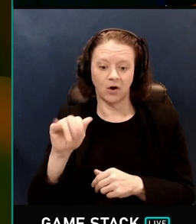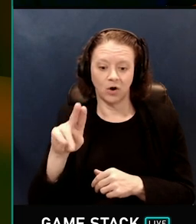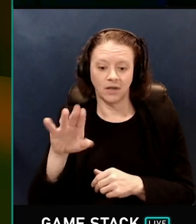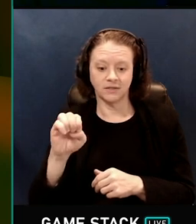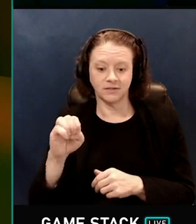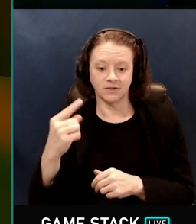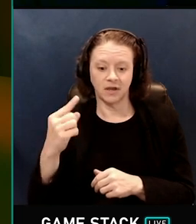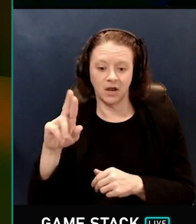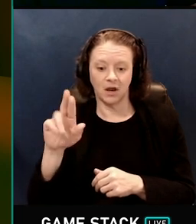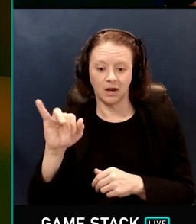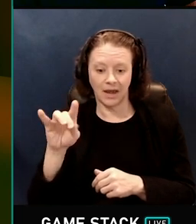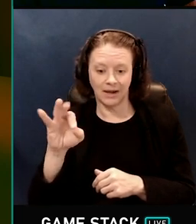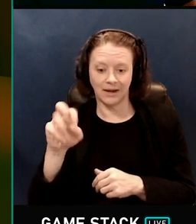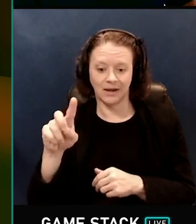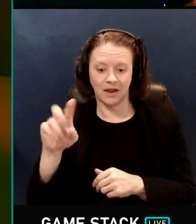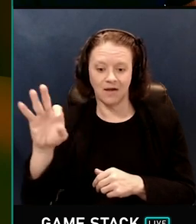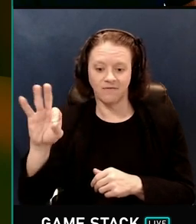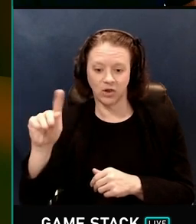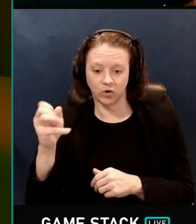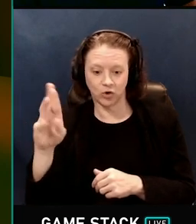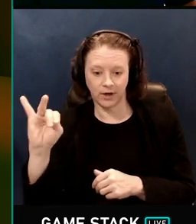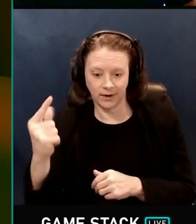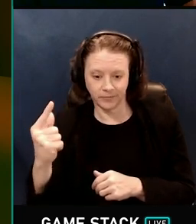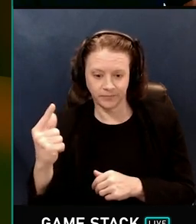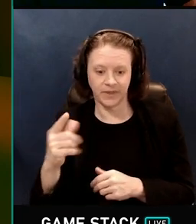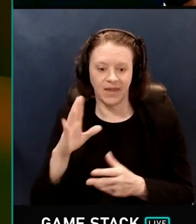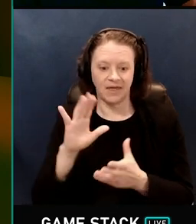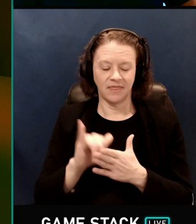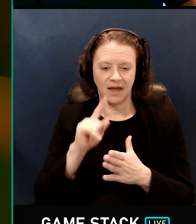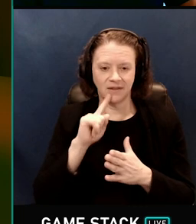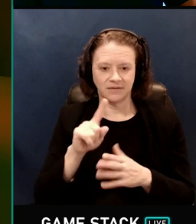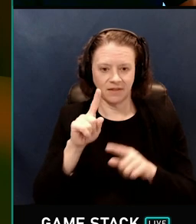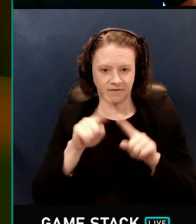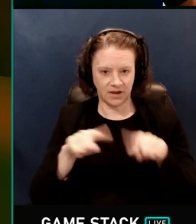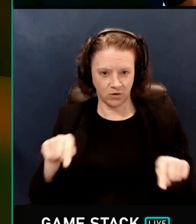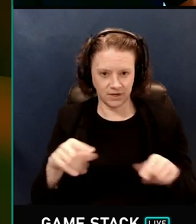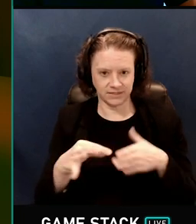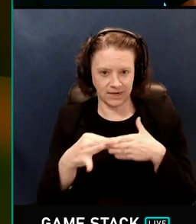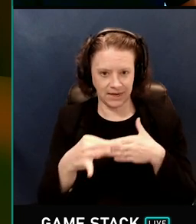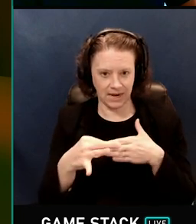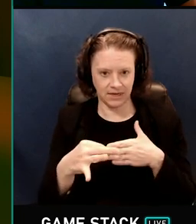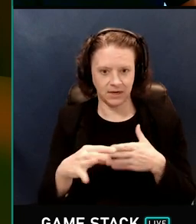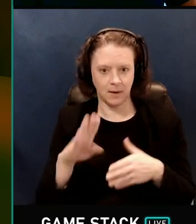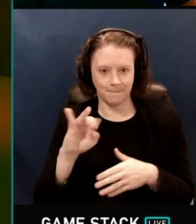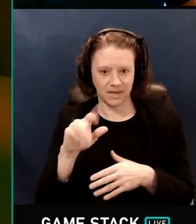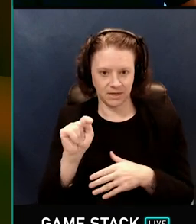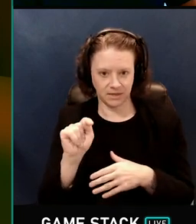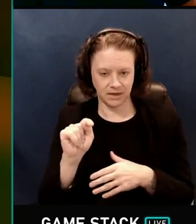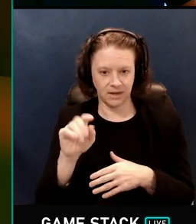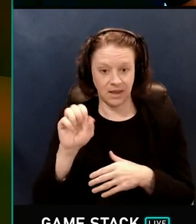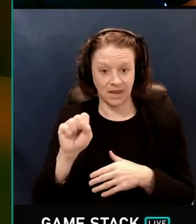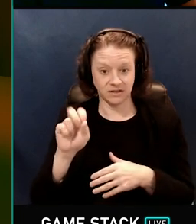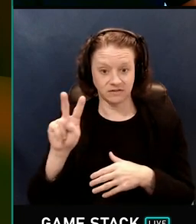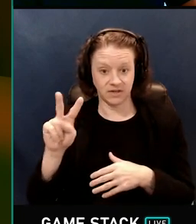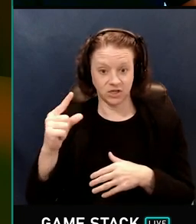And the special sauce in this technique is the variance guided bit. SVGF is a big blur,